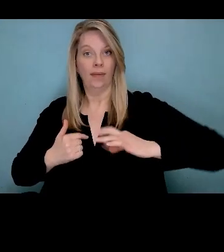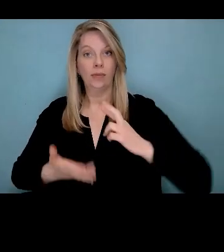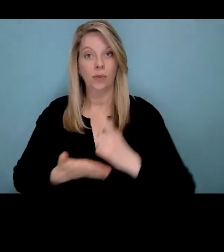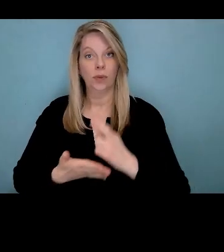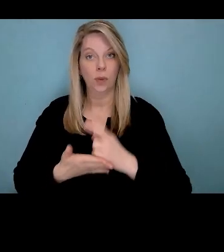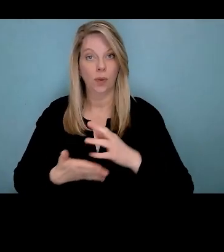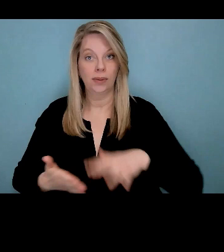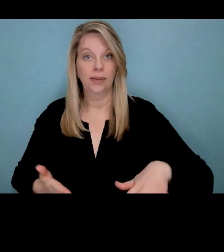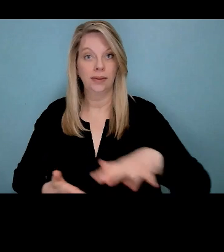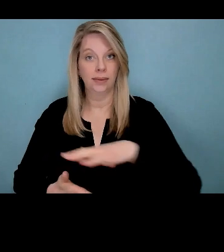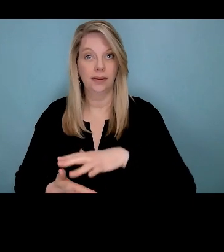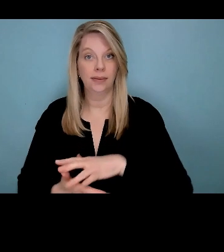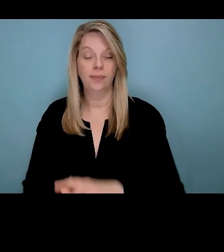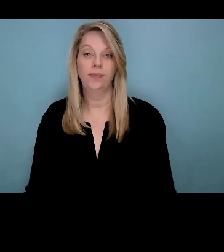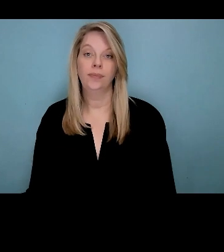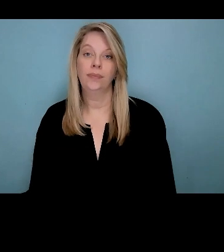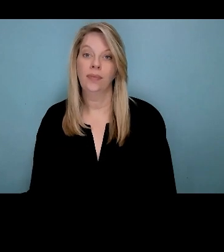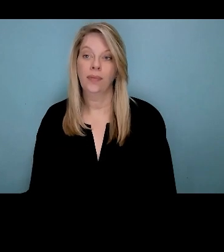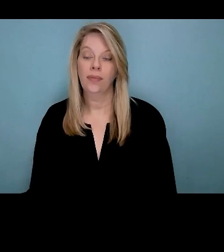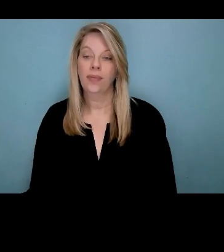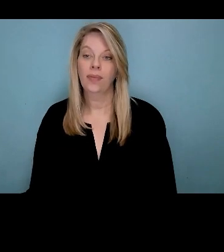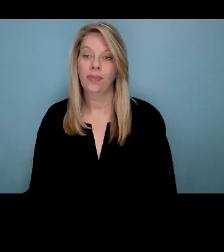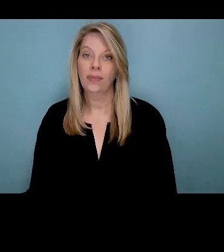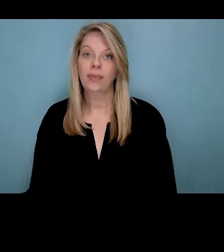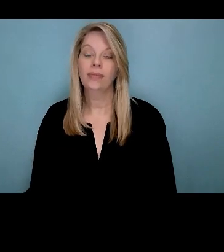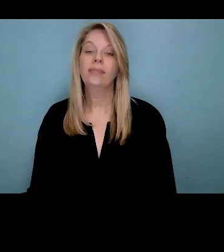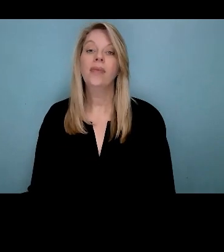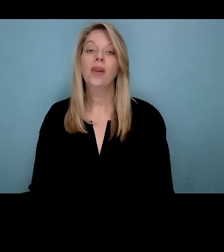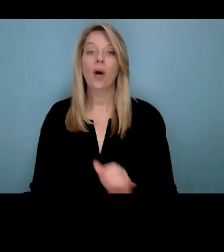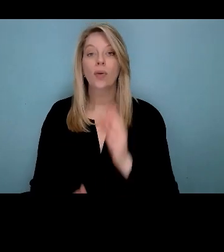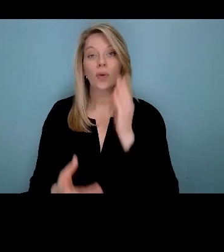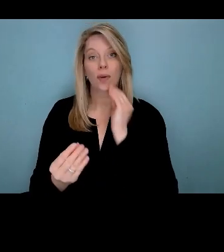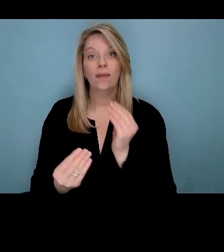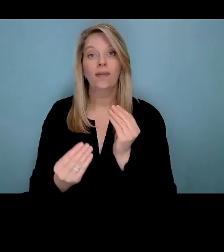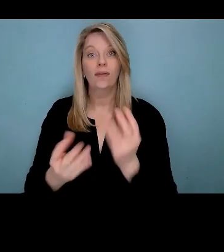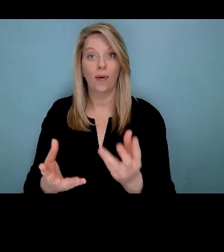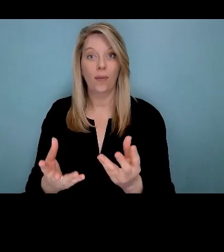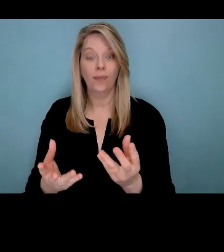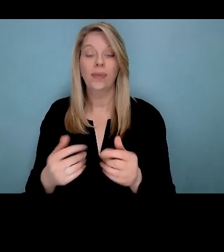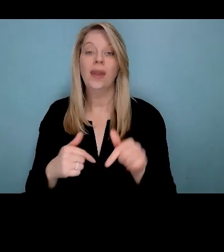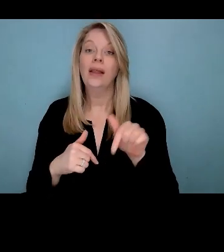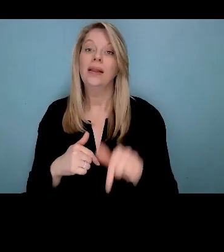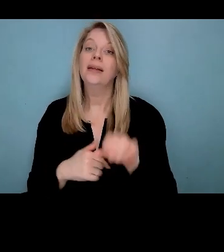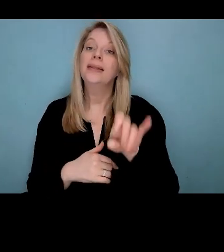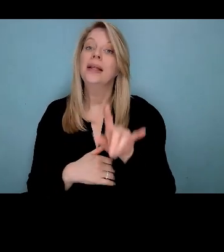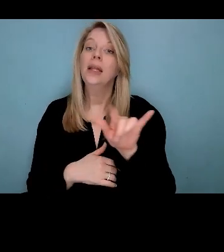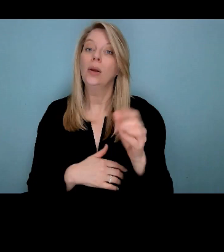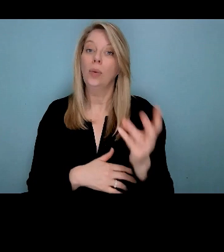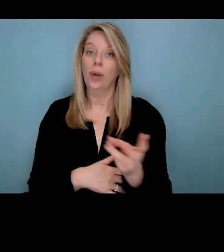Before we begin, I want to let everyone know that the city of Winnipeg is recording the